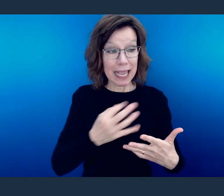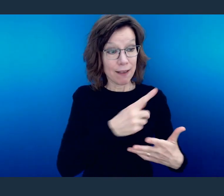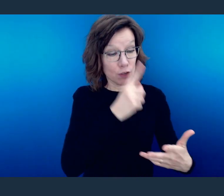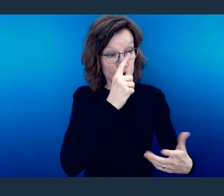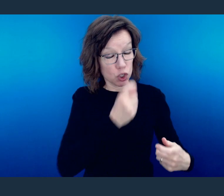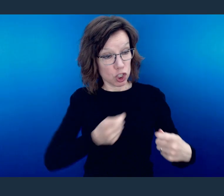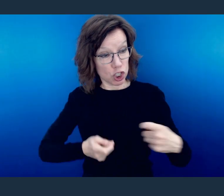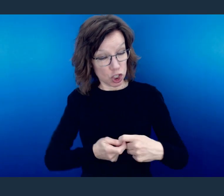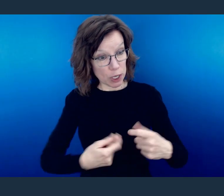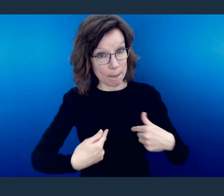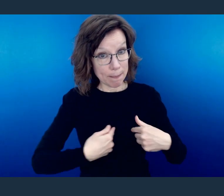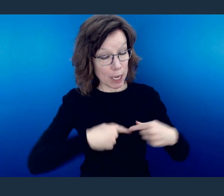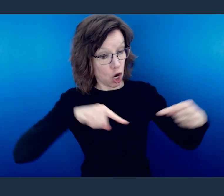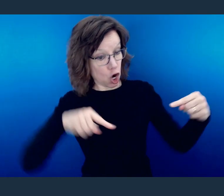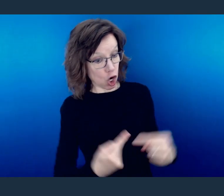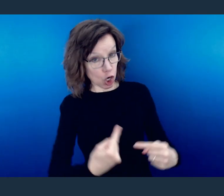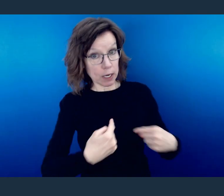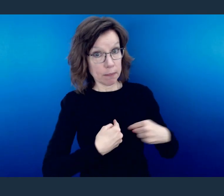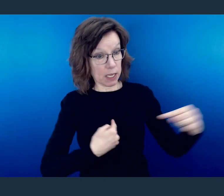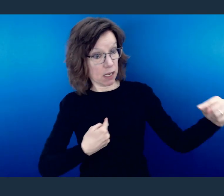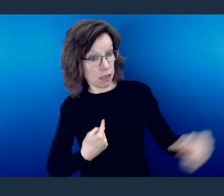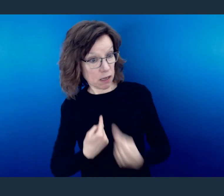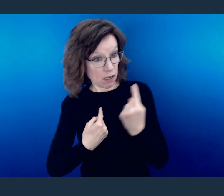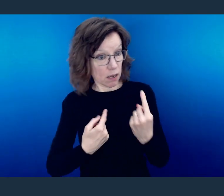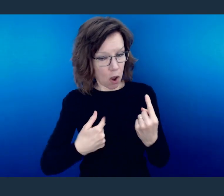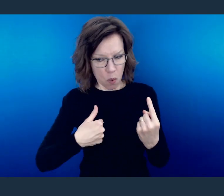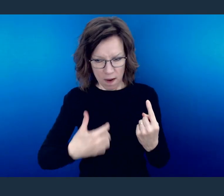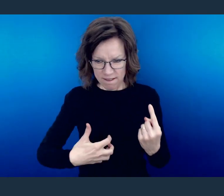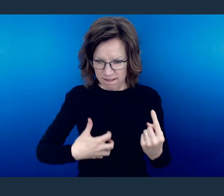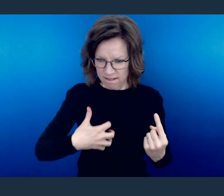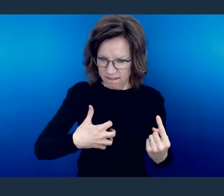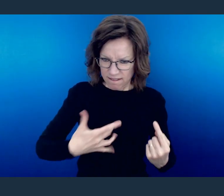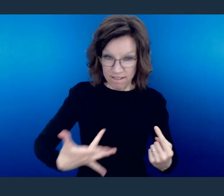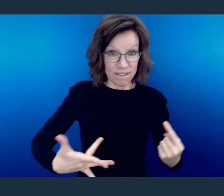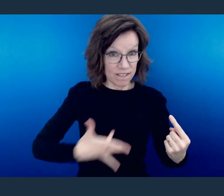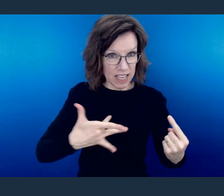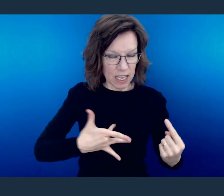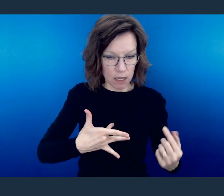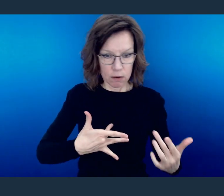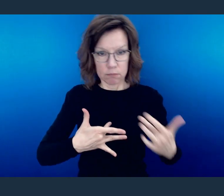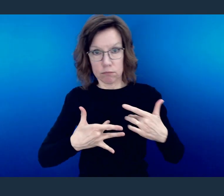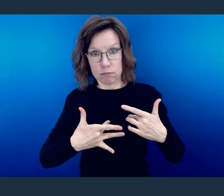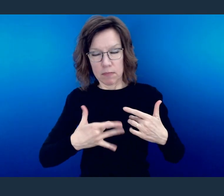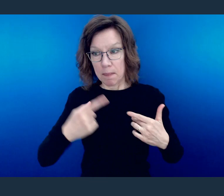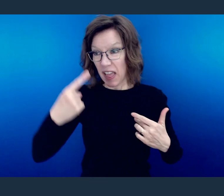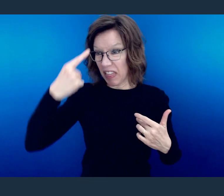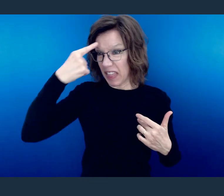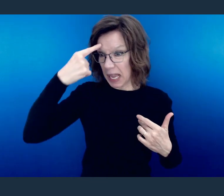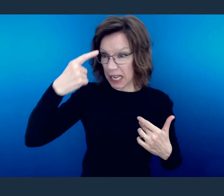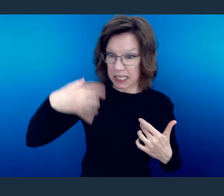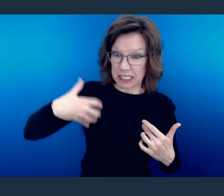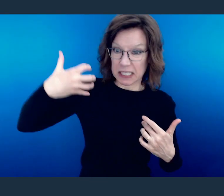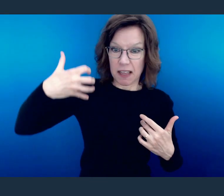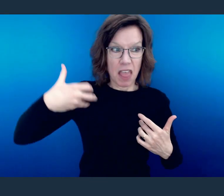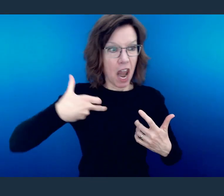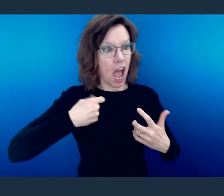does us wrong, it causes us to feel a certain way and think a certain way, and therefore we respond a certain way.